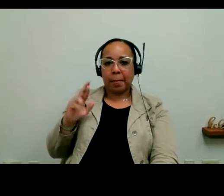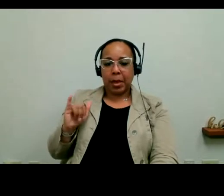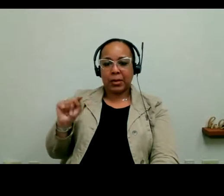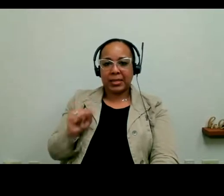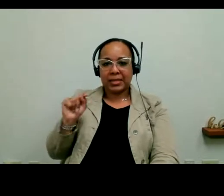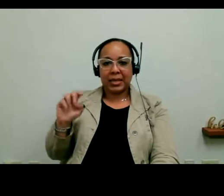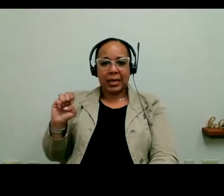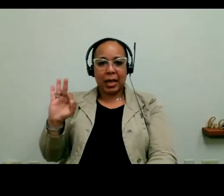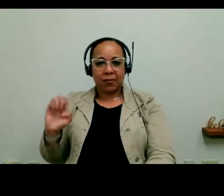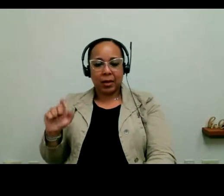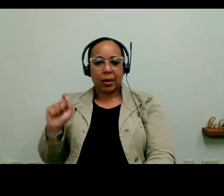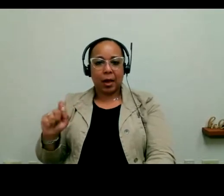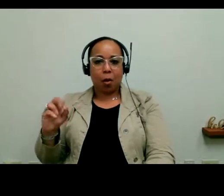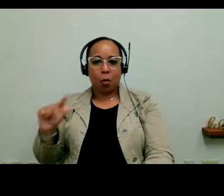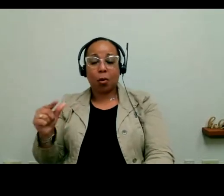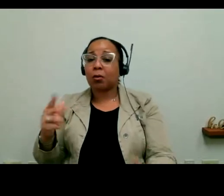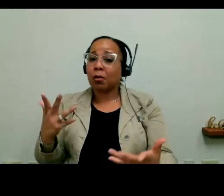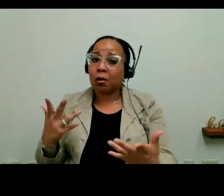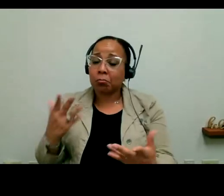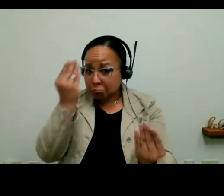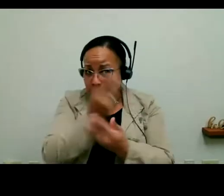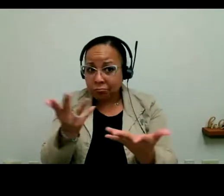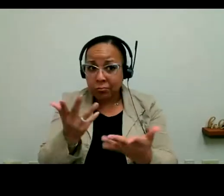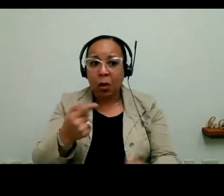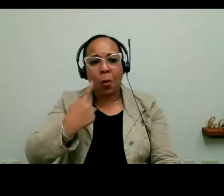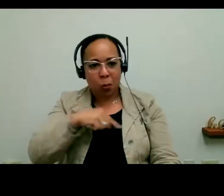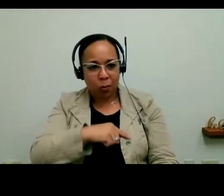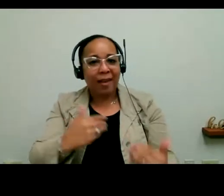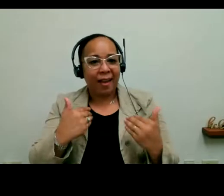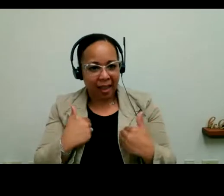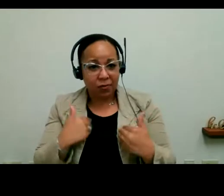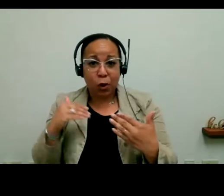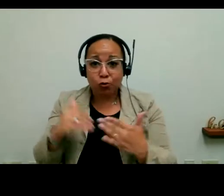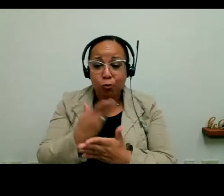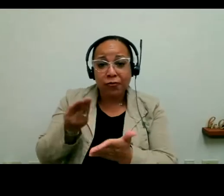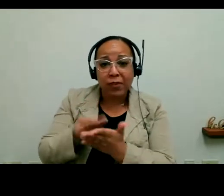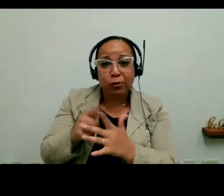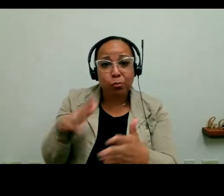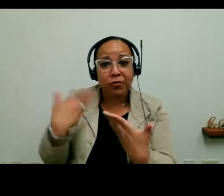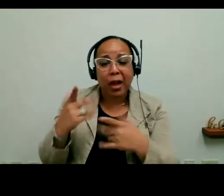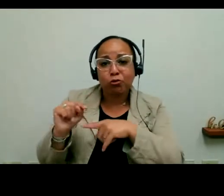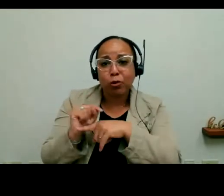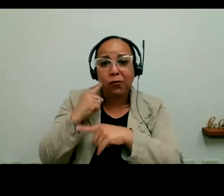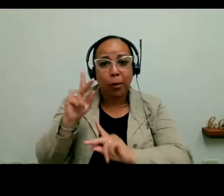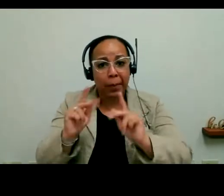wanted to let you know that we do have new funding to provide training for people with disabilities about expungement of criminal records,